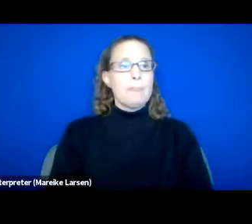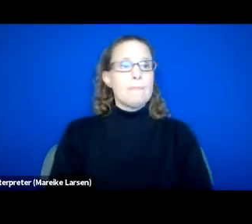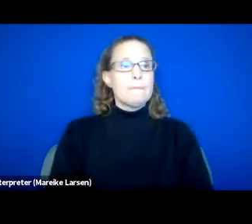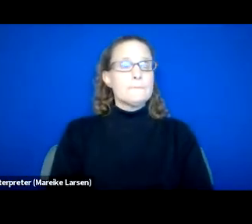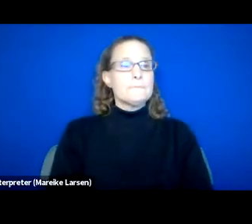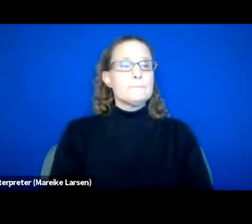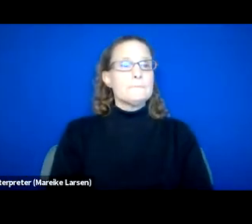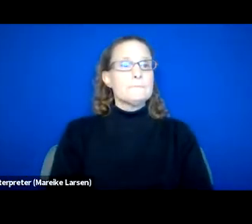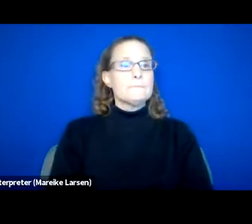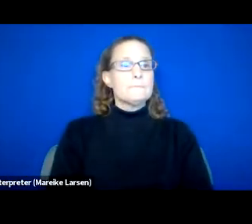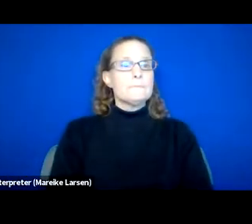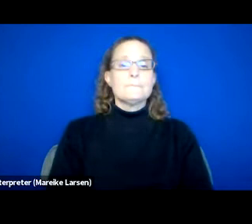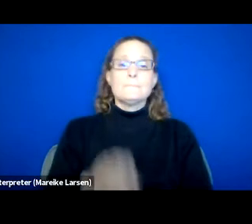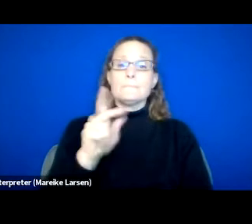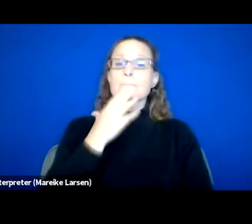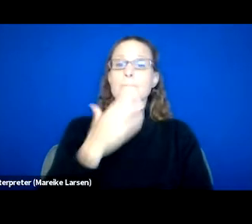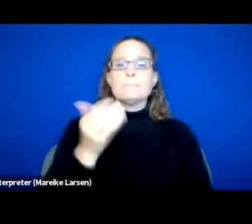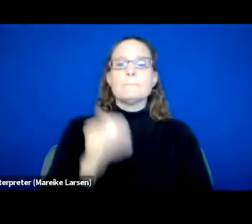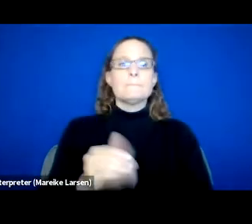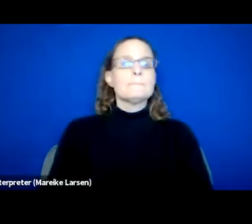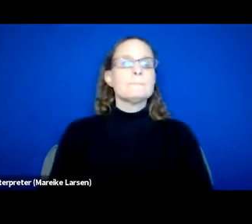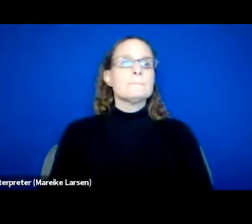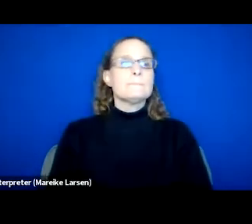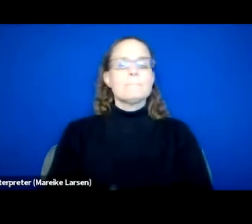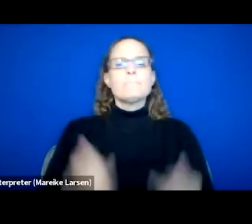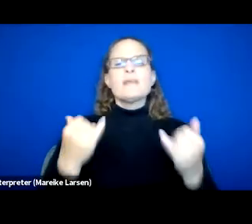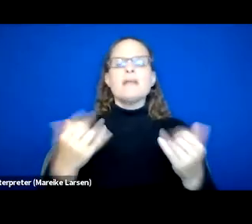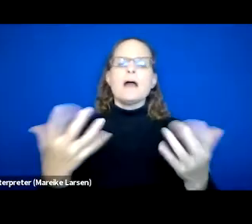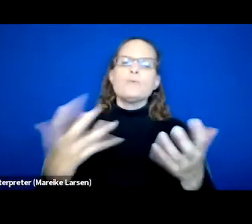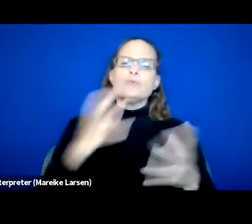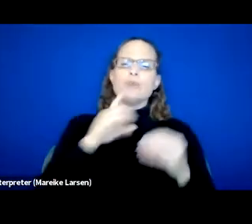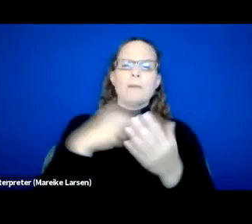Okay, thank you, next slide, yeah. So now we're gonna shift and talk about program monitoring, right?